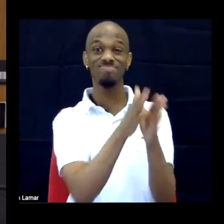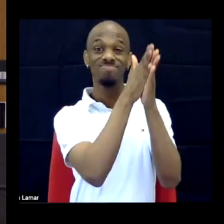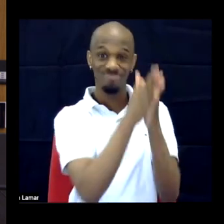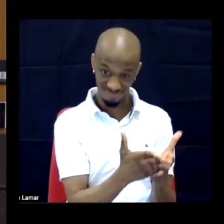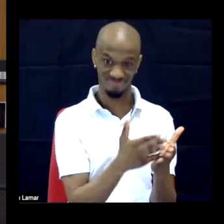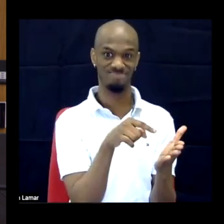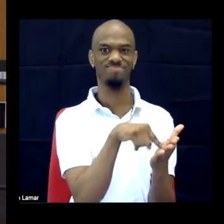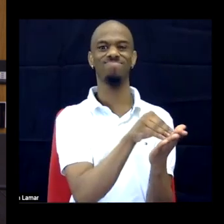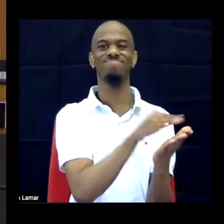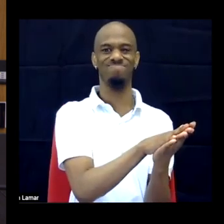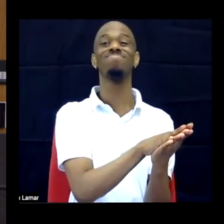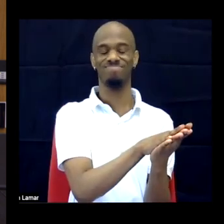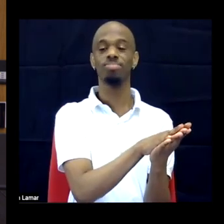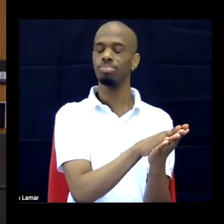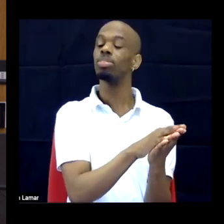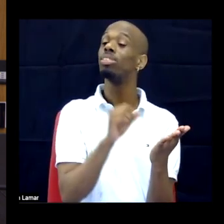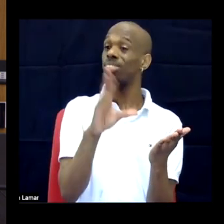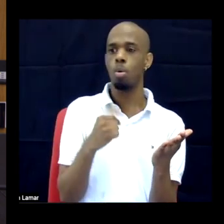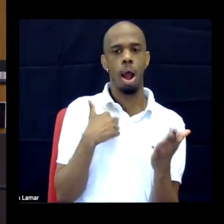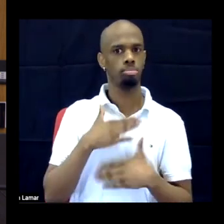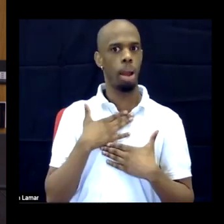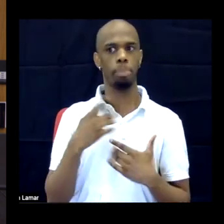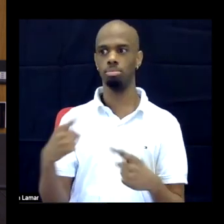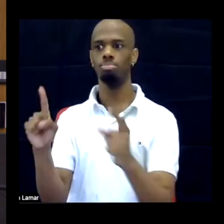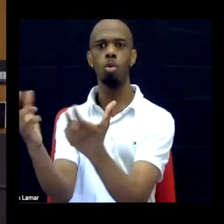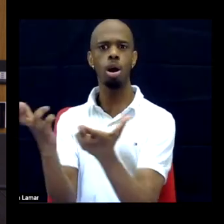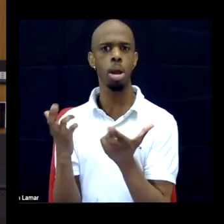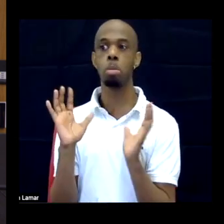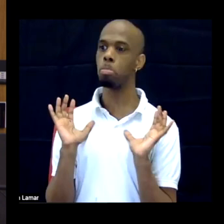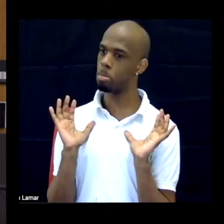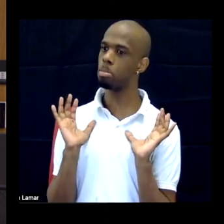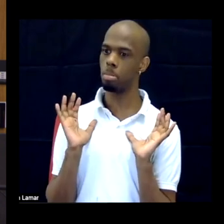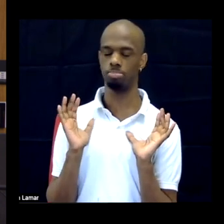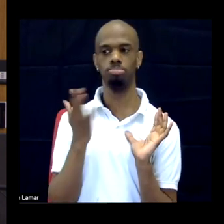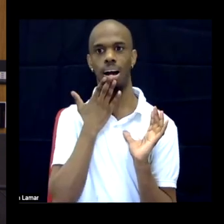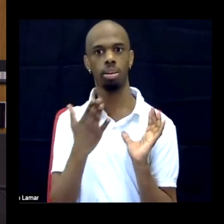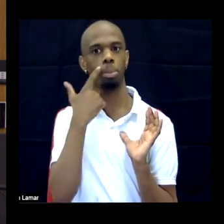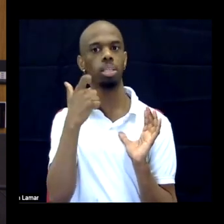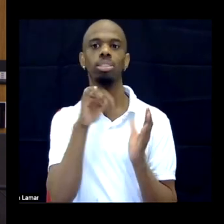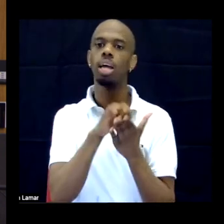I'm really glad they did, because I think it helps ground it in activism throughout